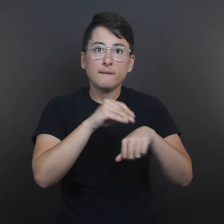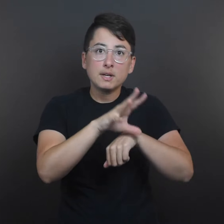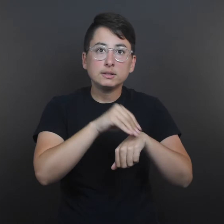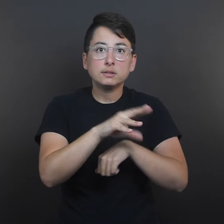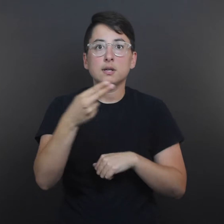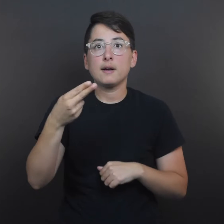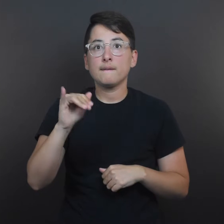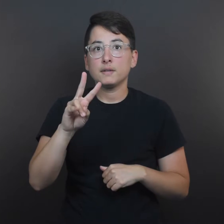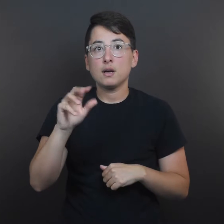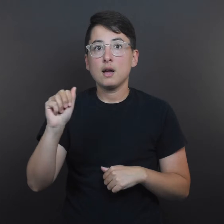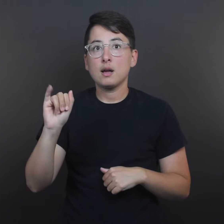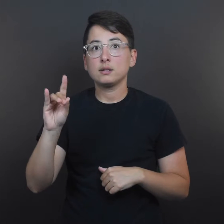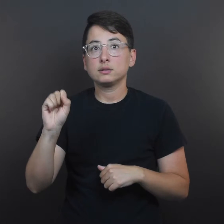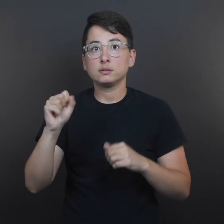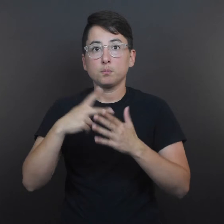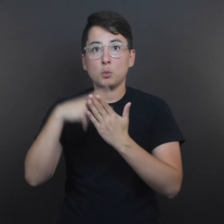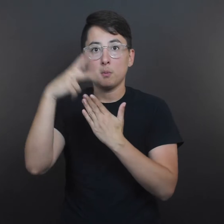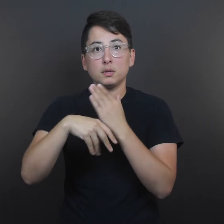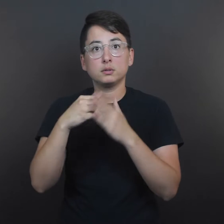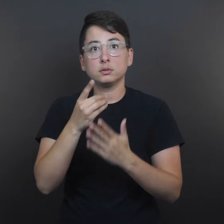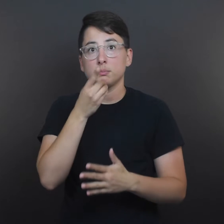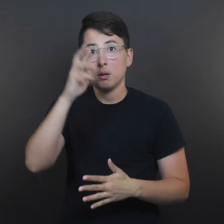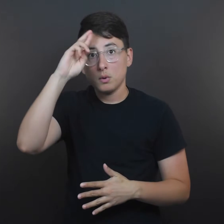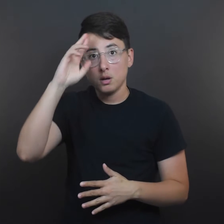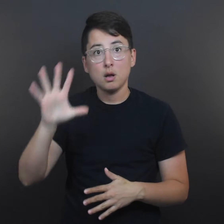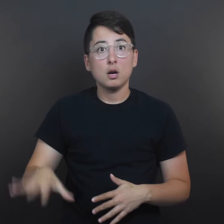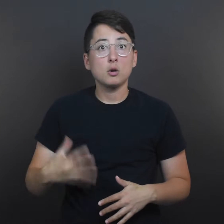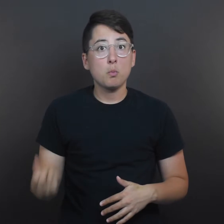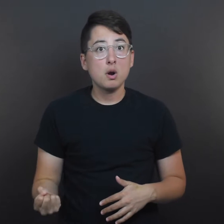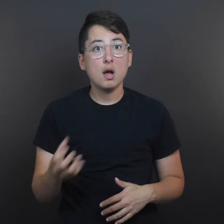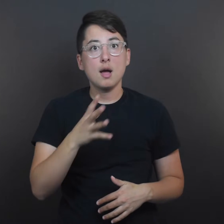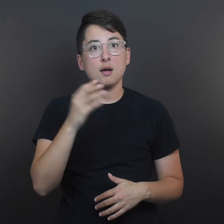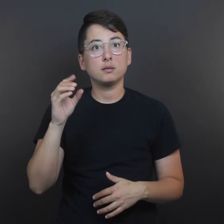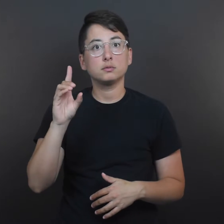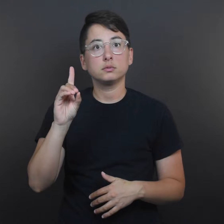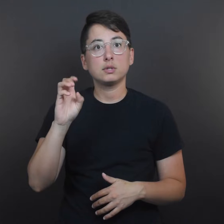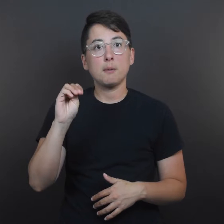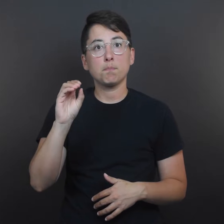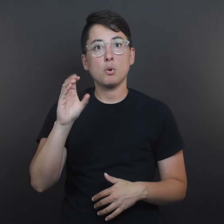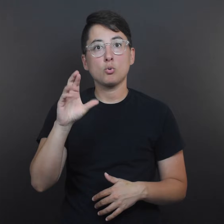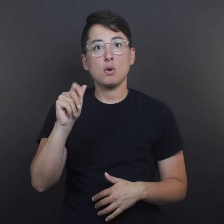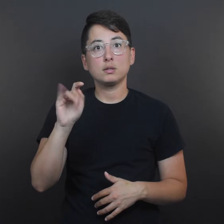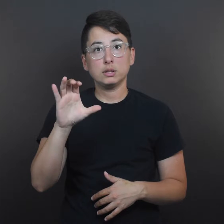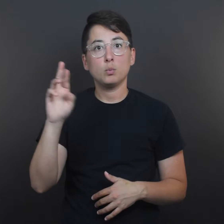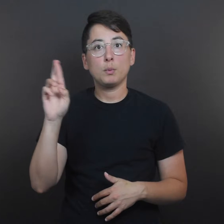in the Dominican Republic, Cambodia, and the Democratic Republic of the Congo.